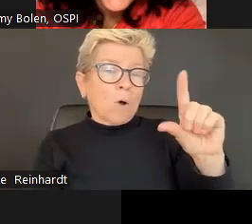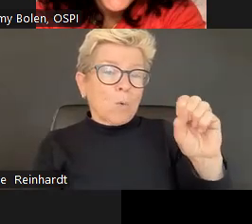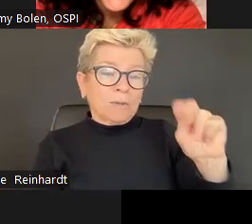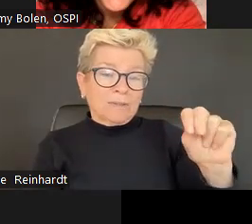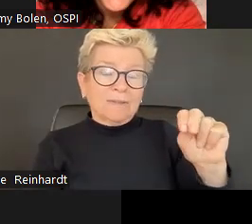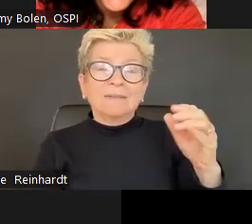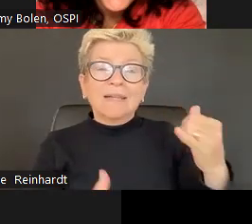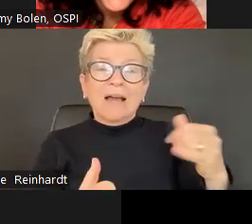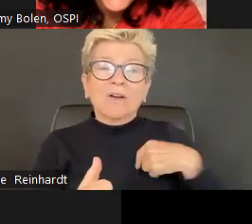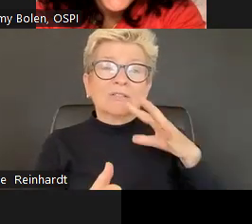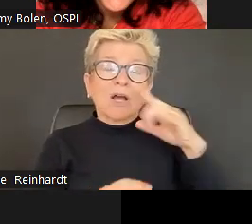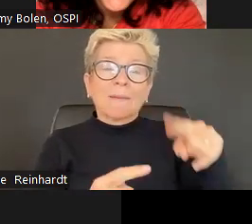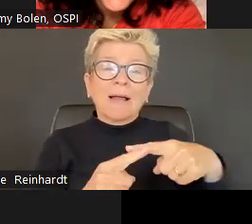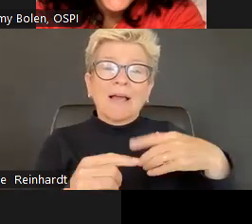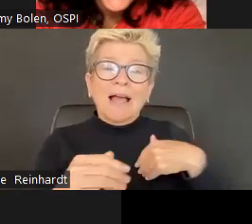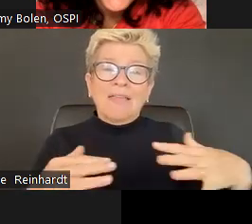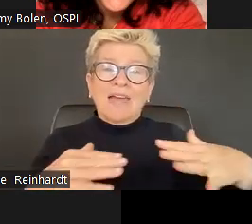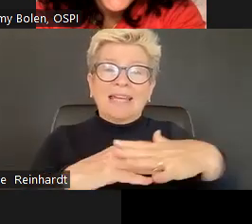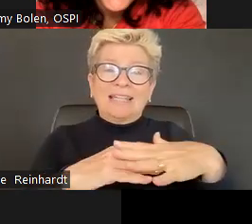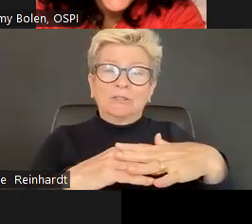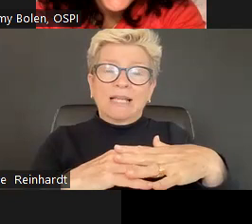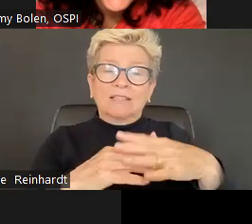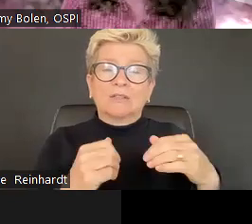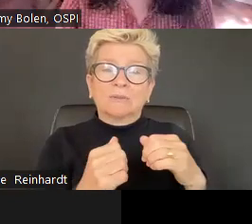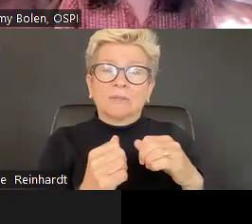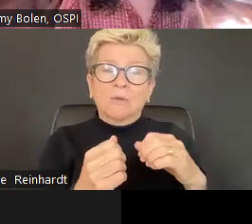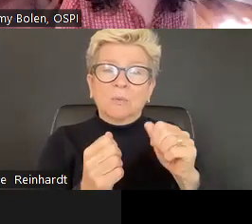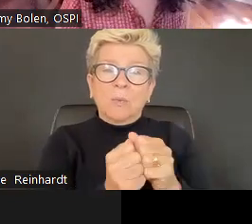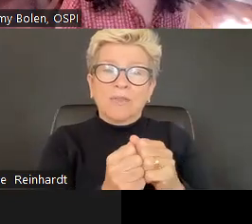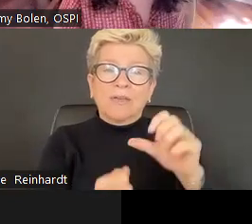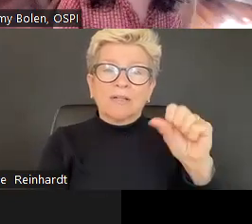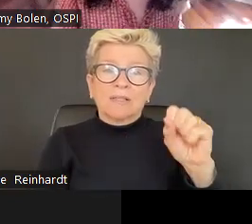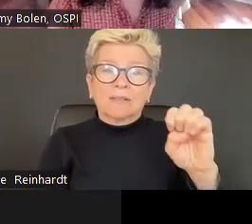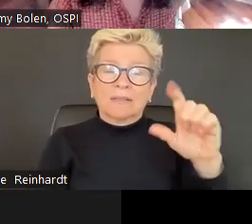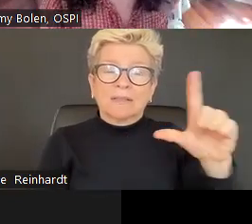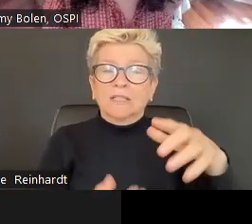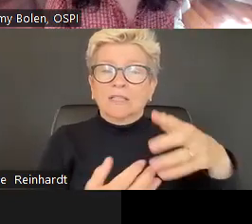The setup of every single classroom. I'm now going to pass over to my colleague Tammy Bolan, who's going to talk a little bit about.